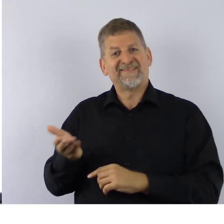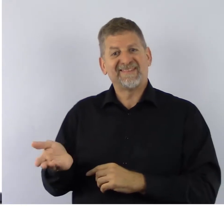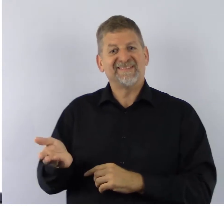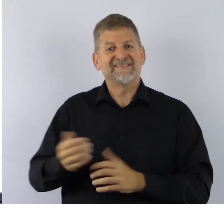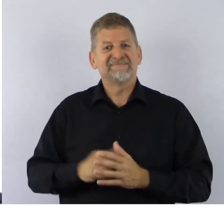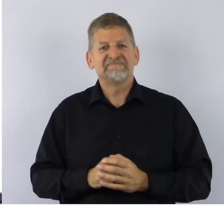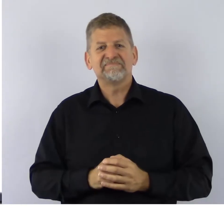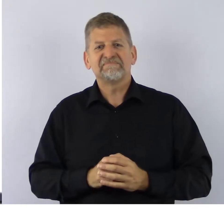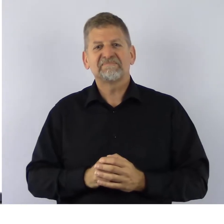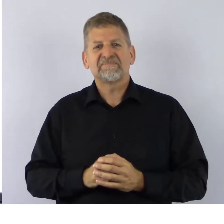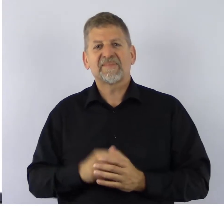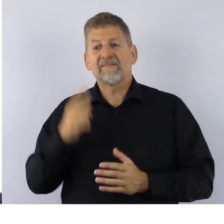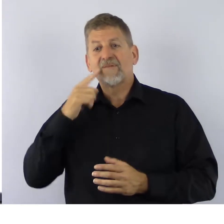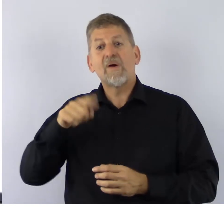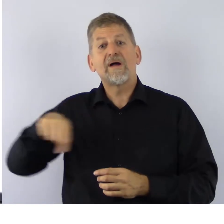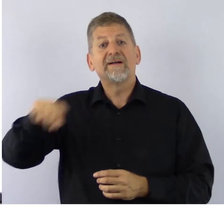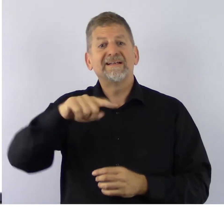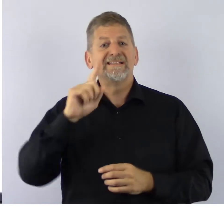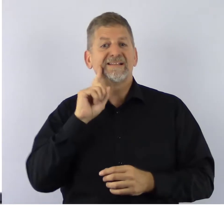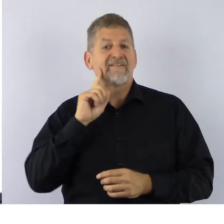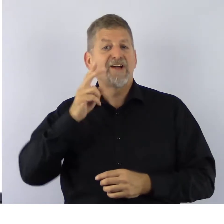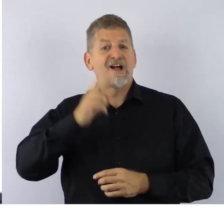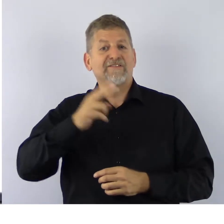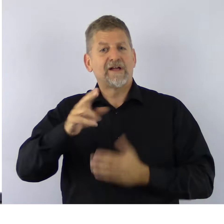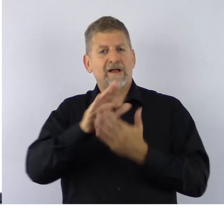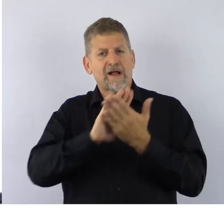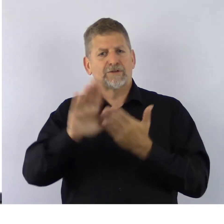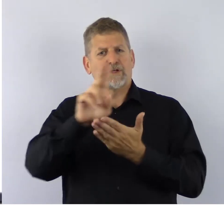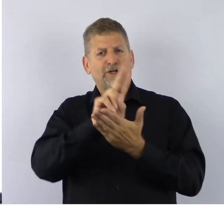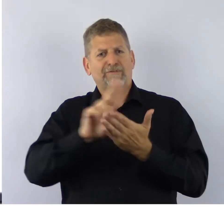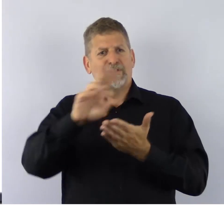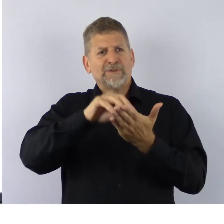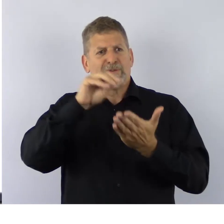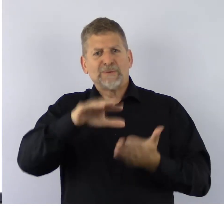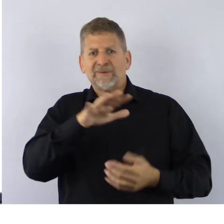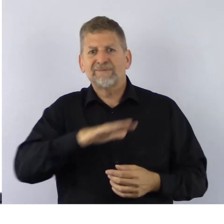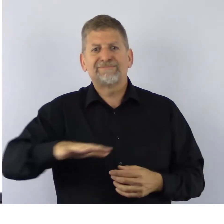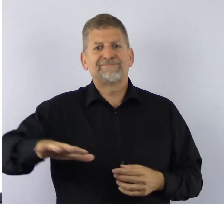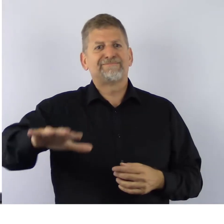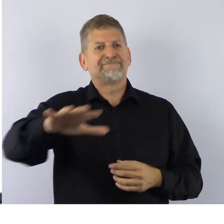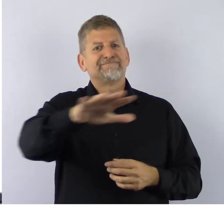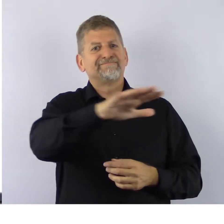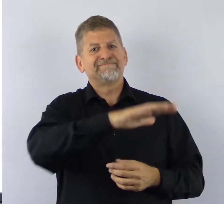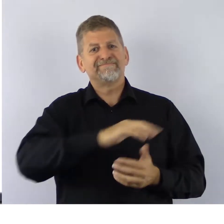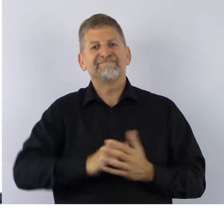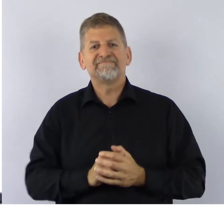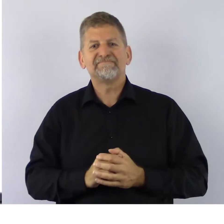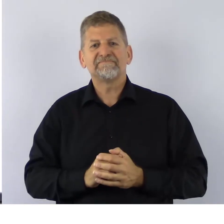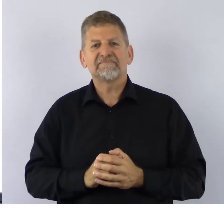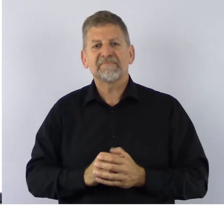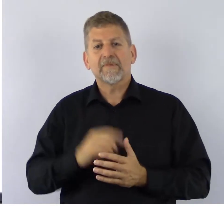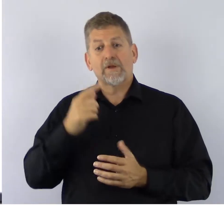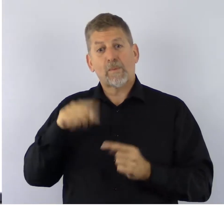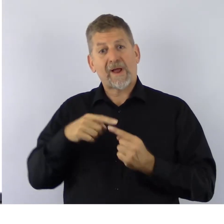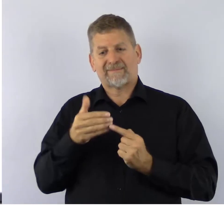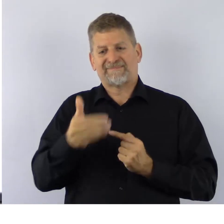to Deaf and hard of hearing college and university students for September 2017.